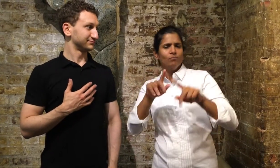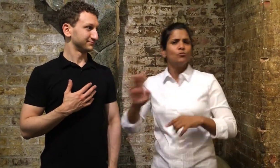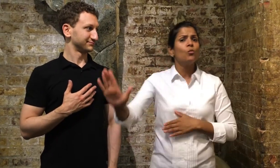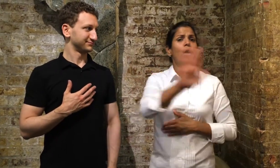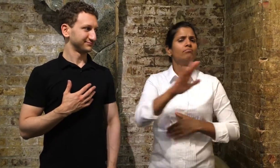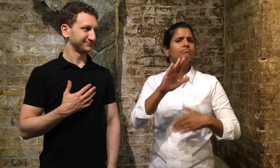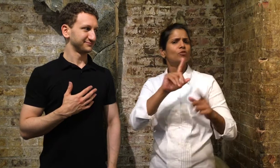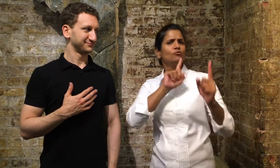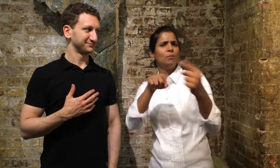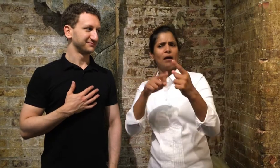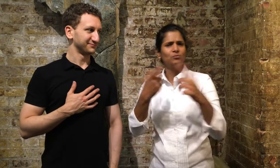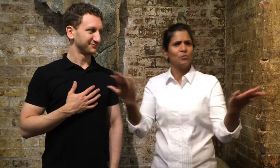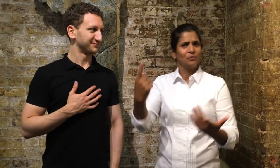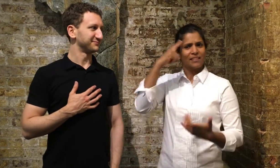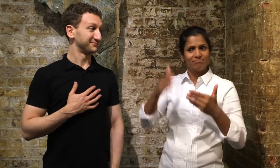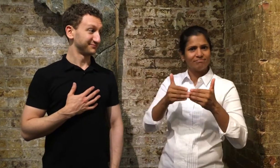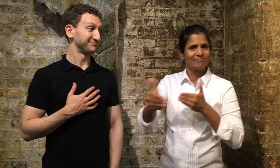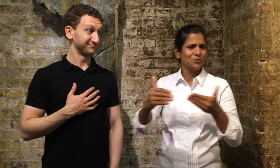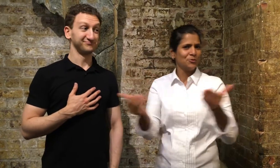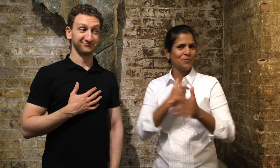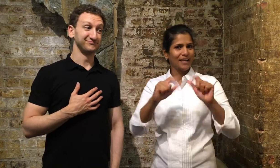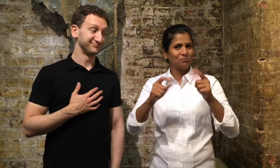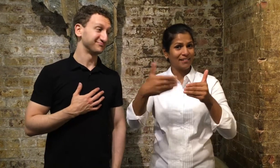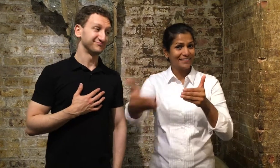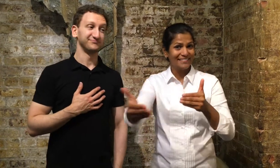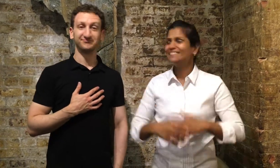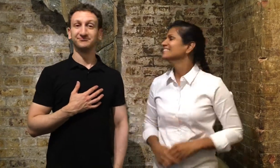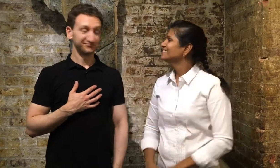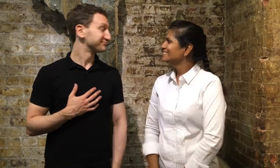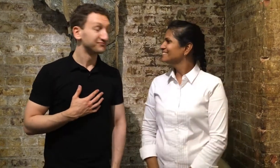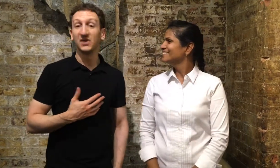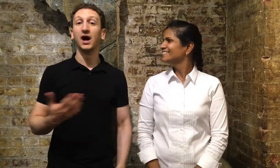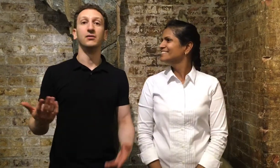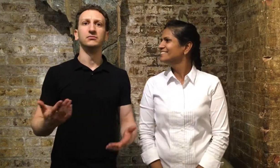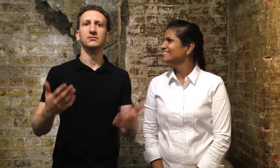cast and crew who worked tirelessly and gave so much of their time, talent, and